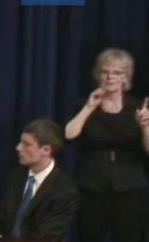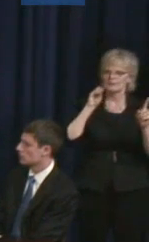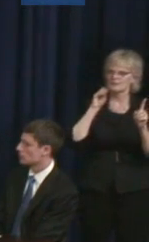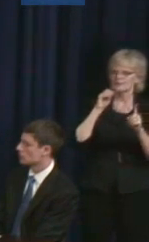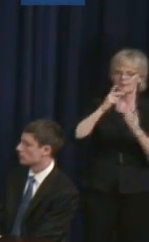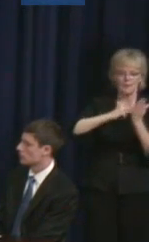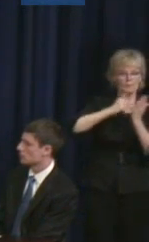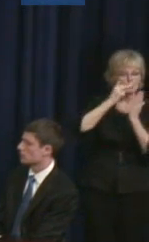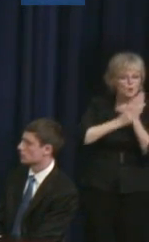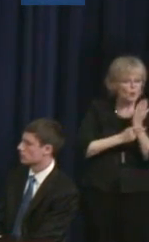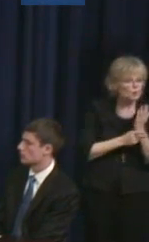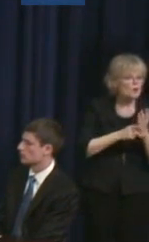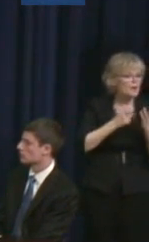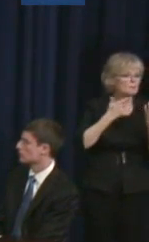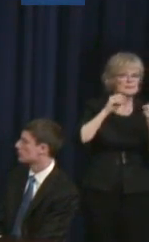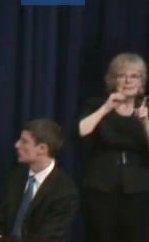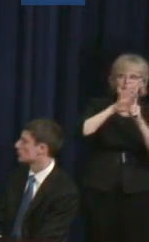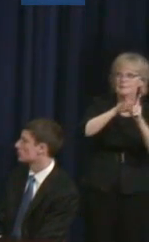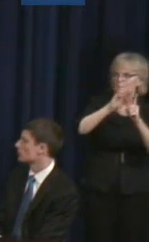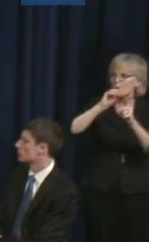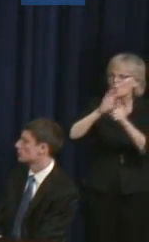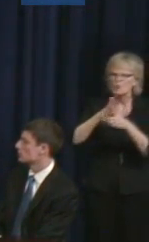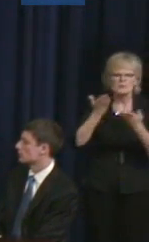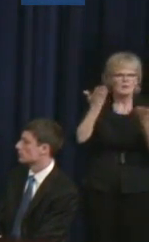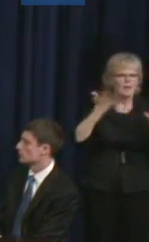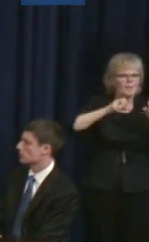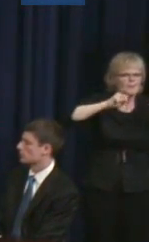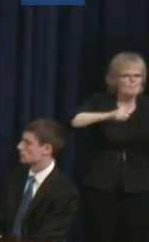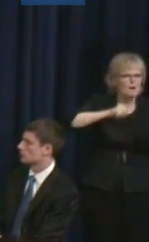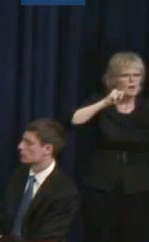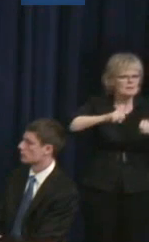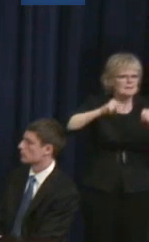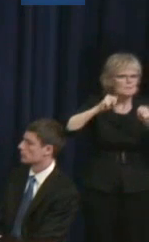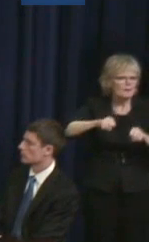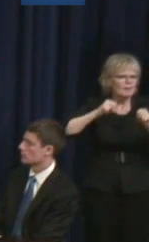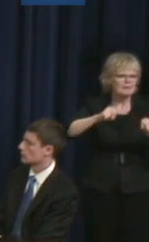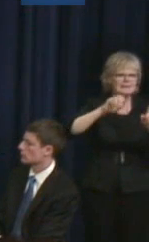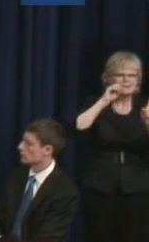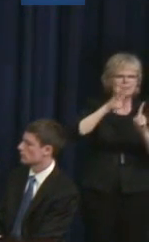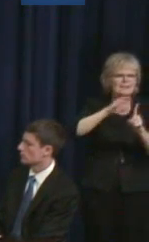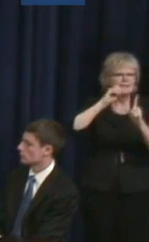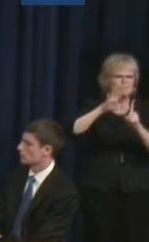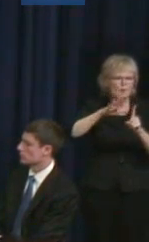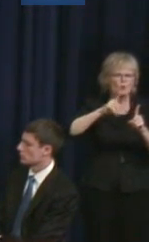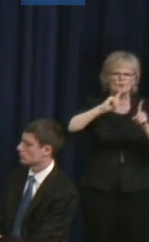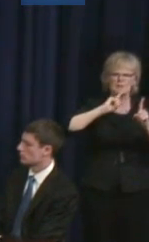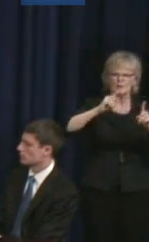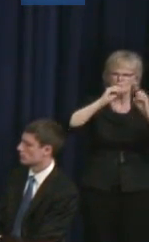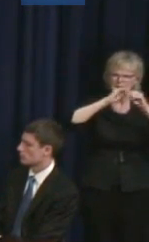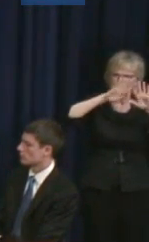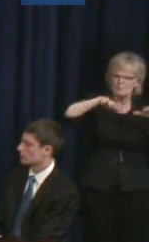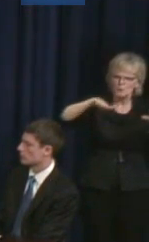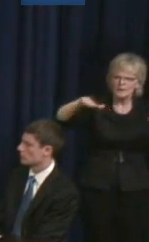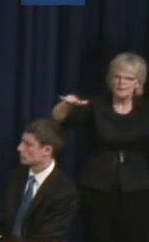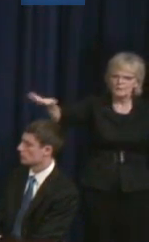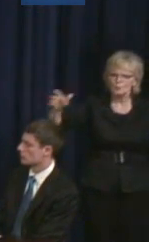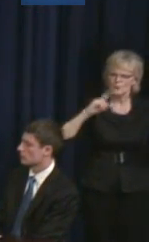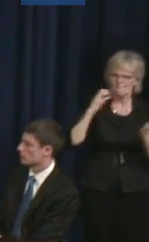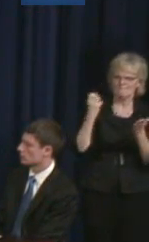programs that are out there, the possibilities of maximizing the abilities of people with disabilities.